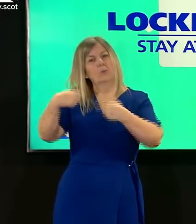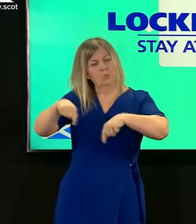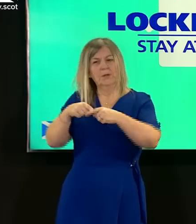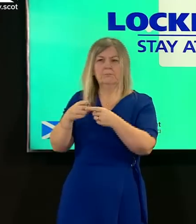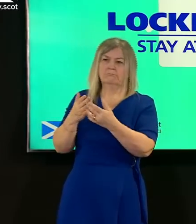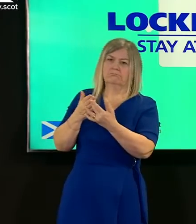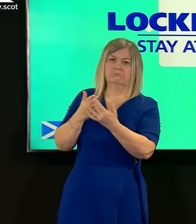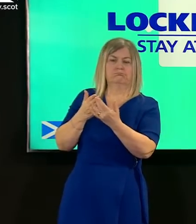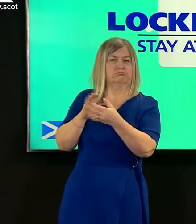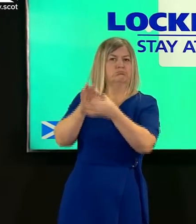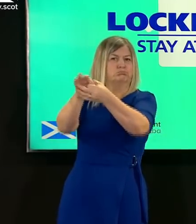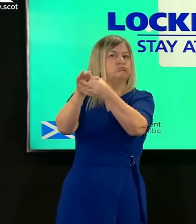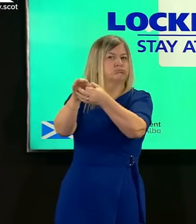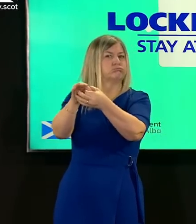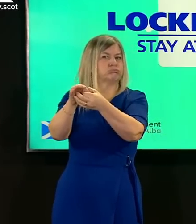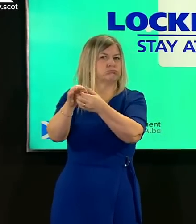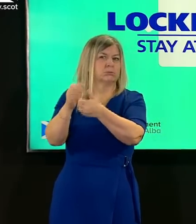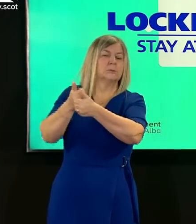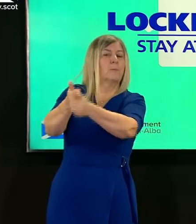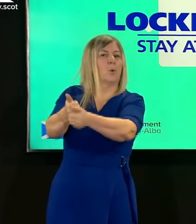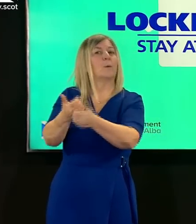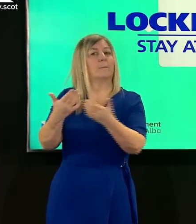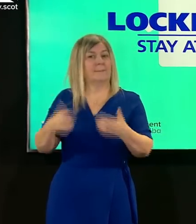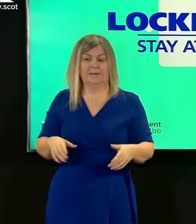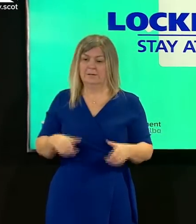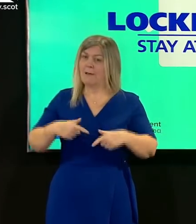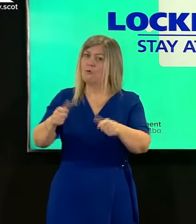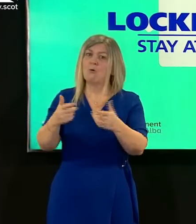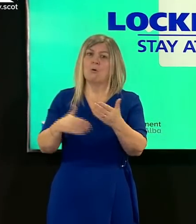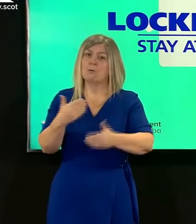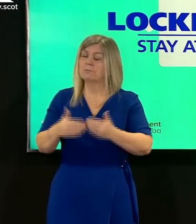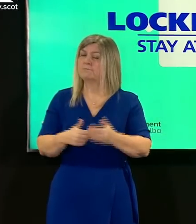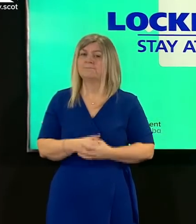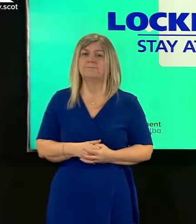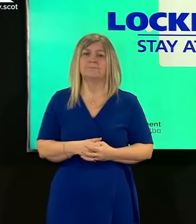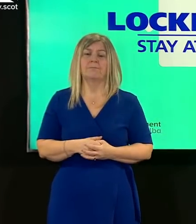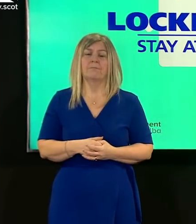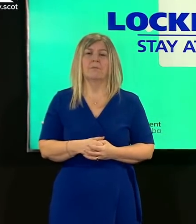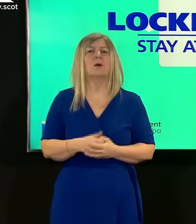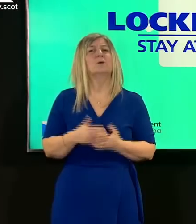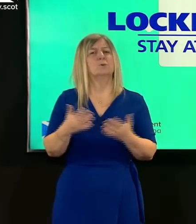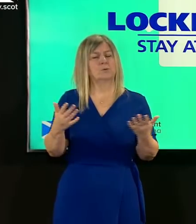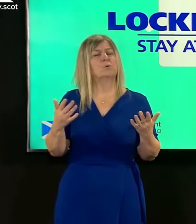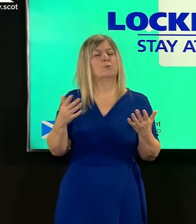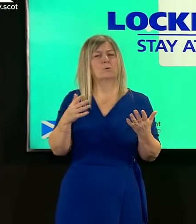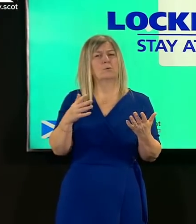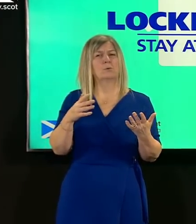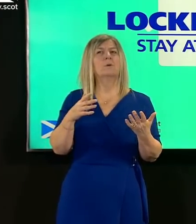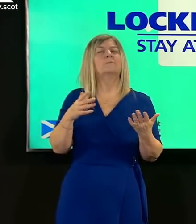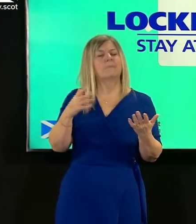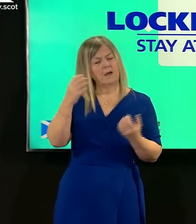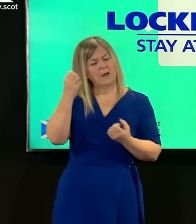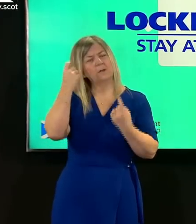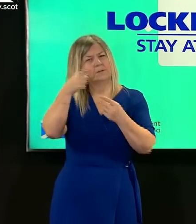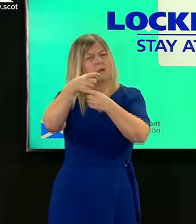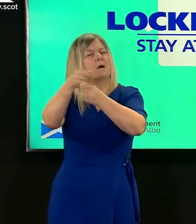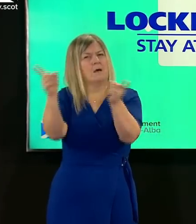sure that could happen and and that continues to be the case so i understand the the view that says